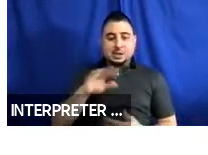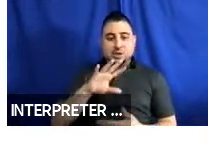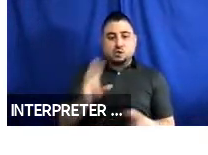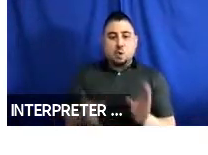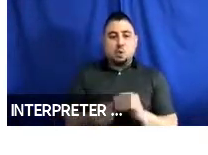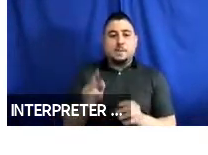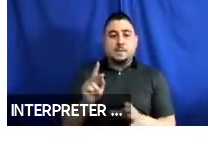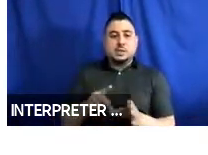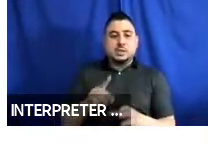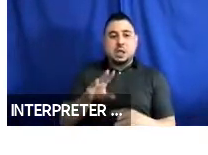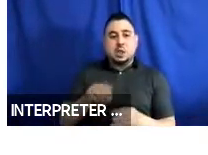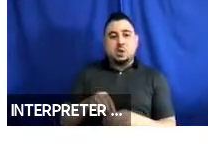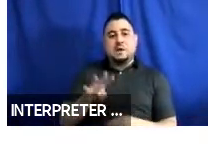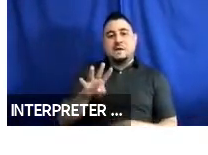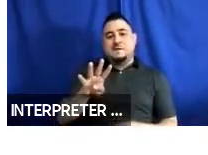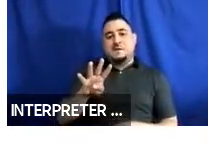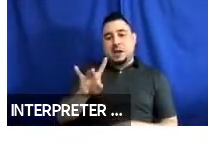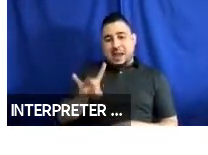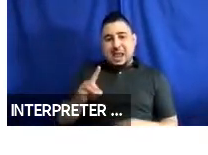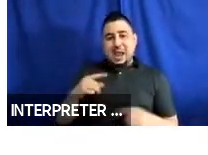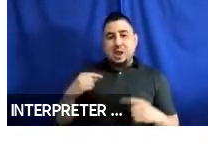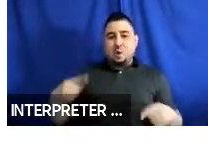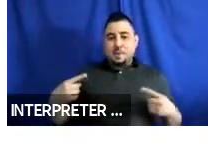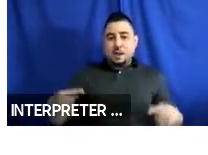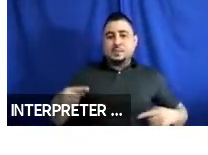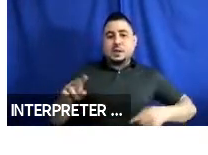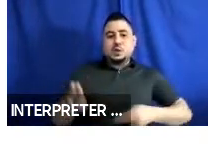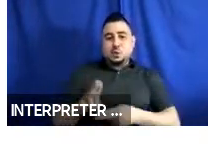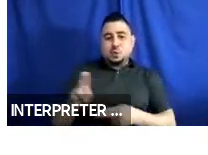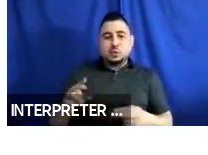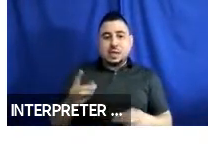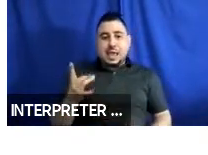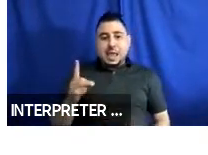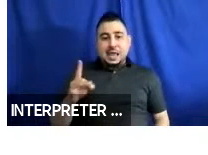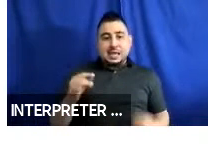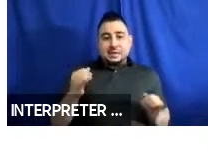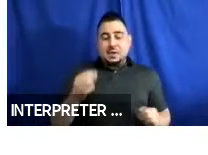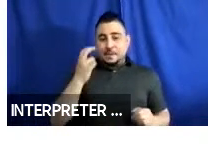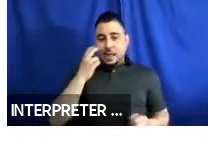included 48 wheel mobility device users, 18 individuals who are blind or visually impaired